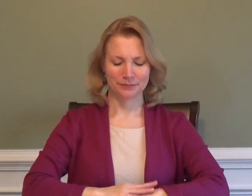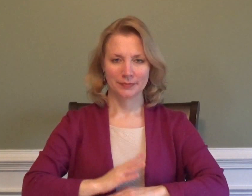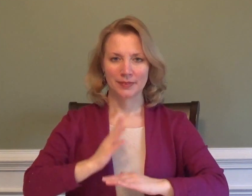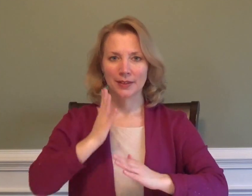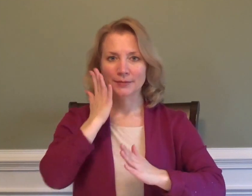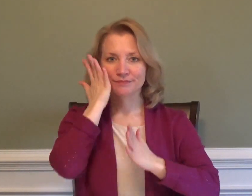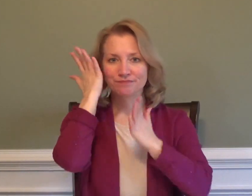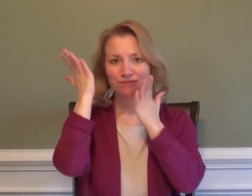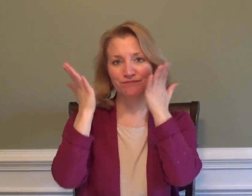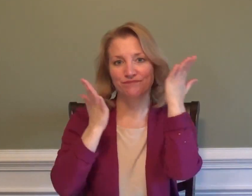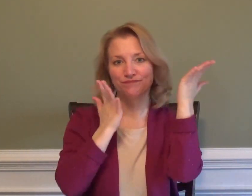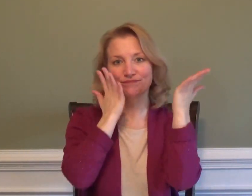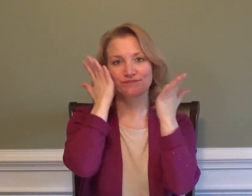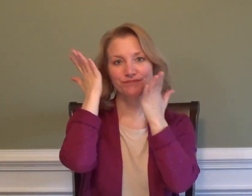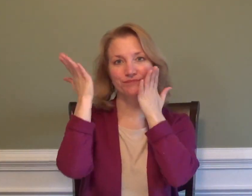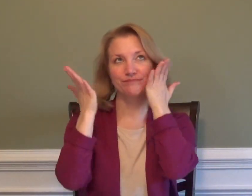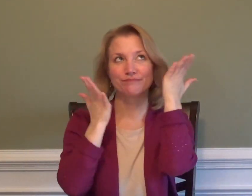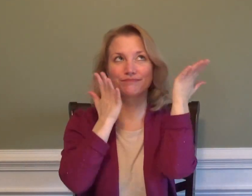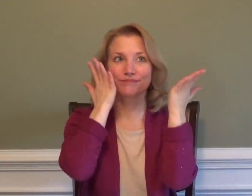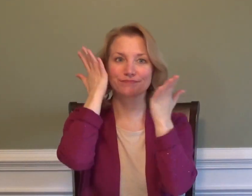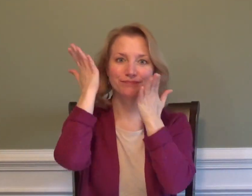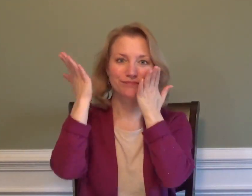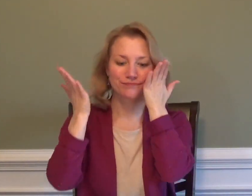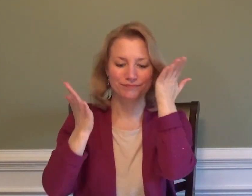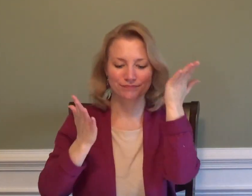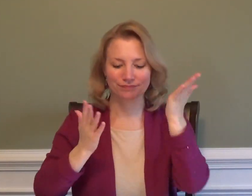EMBARRASSED